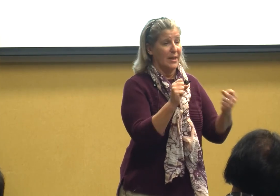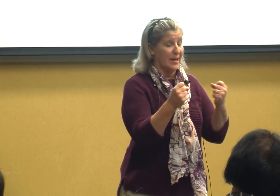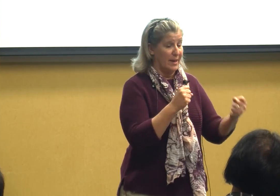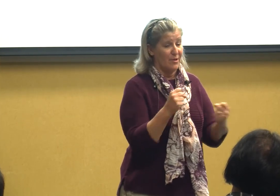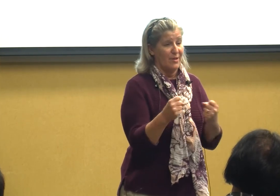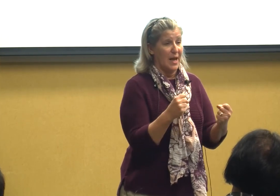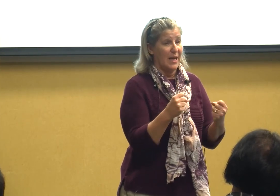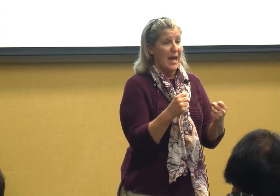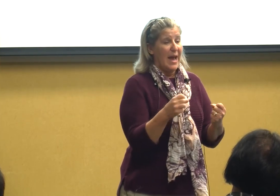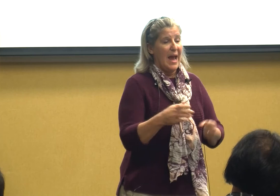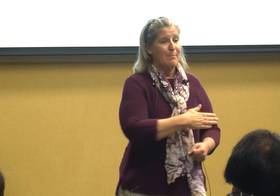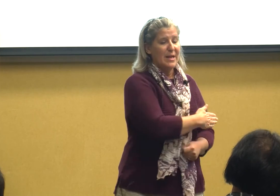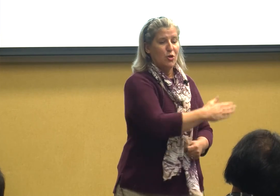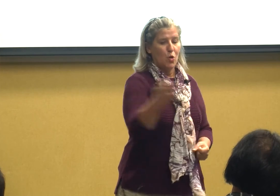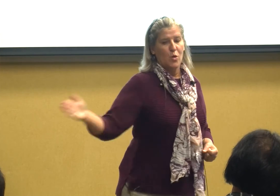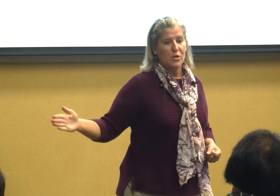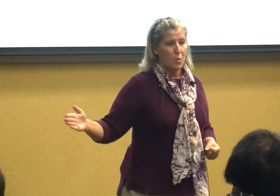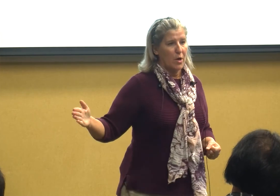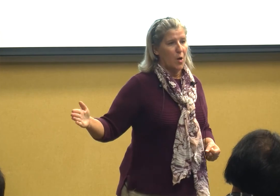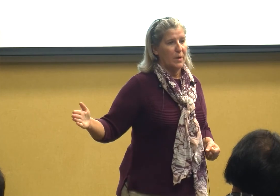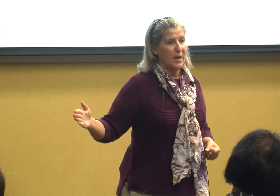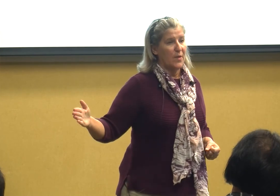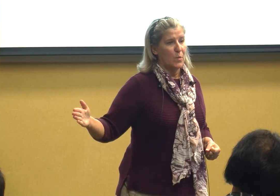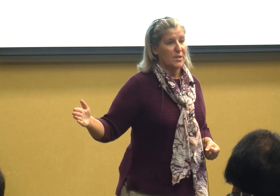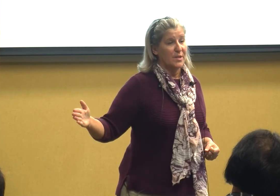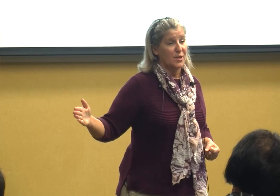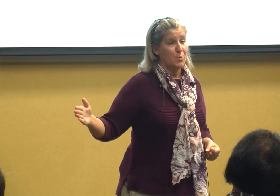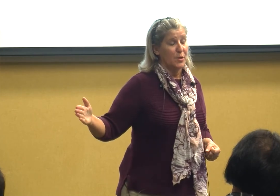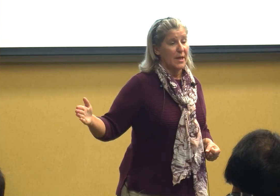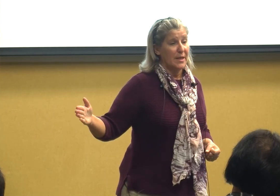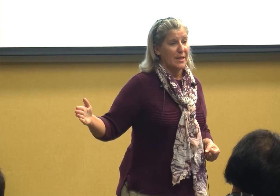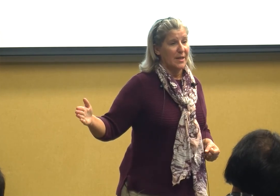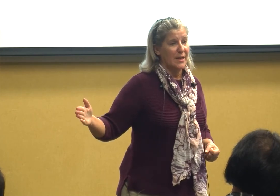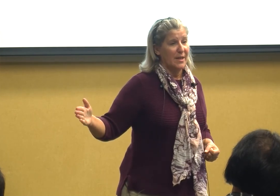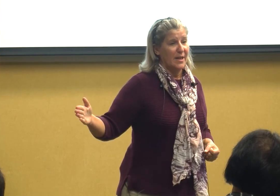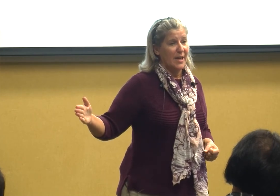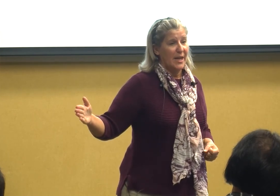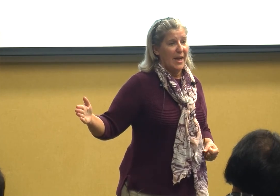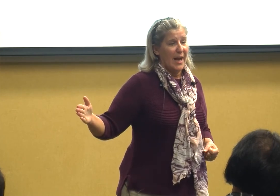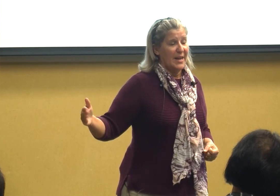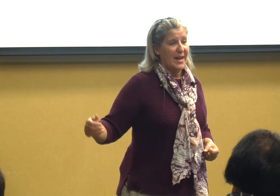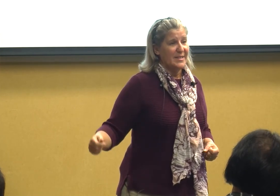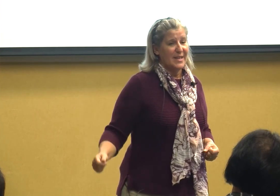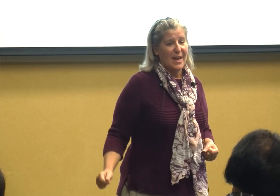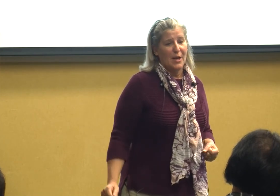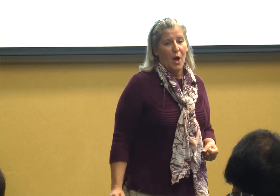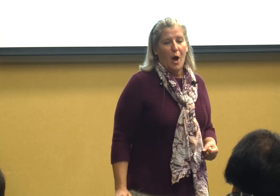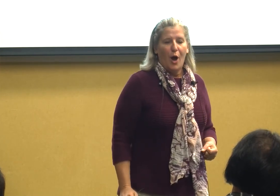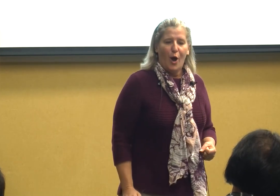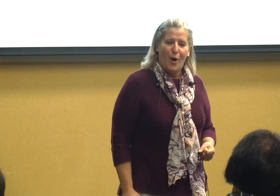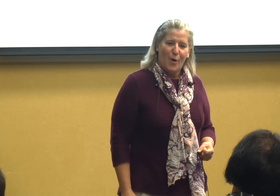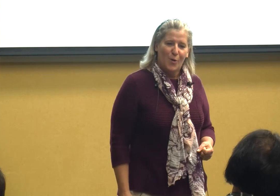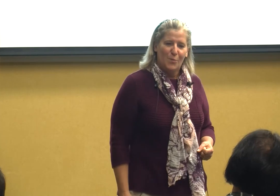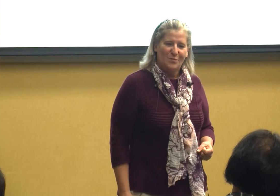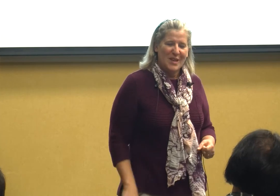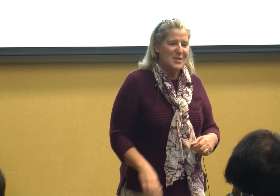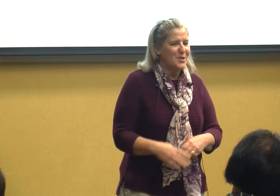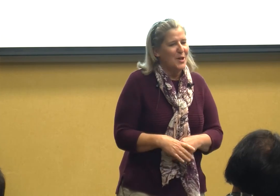and everything and my door swung open and there was the superintendent and he said oh it's so